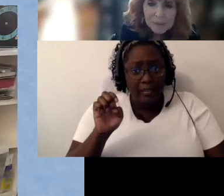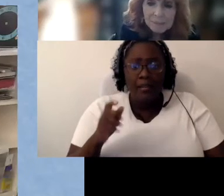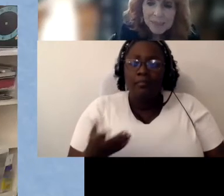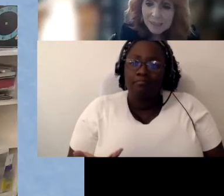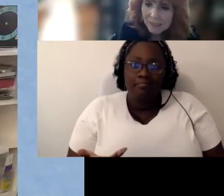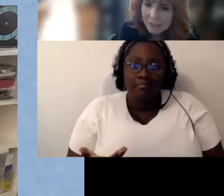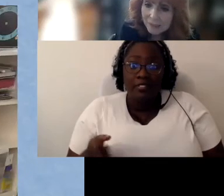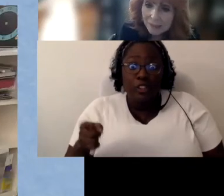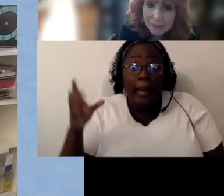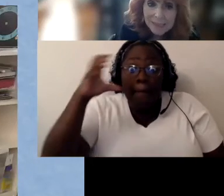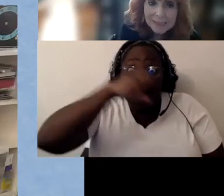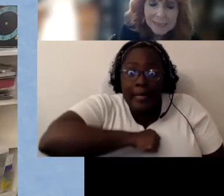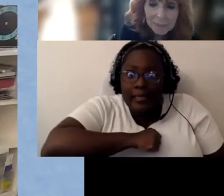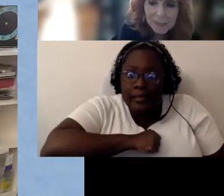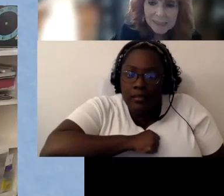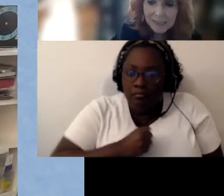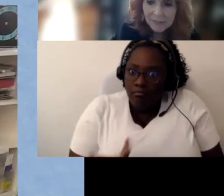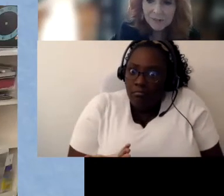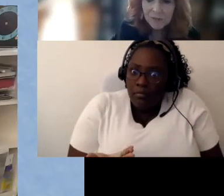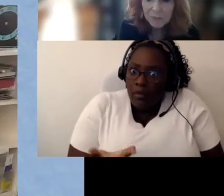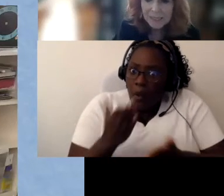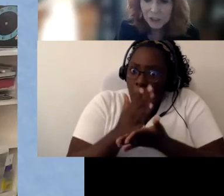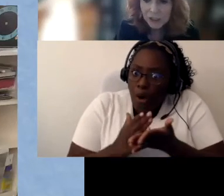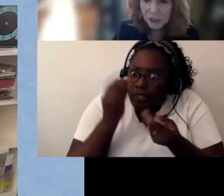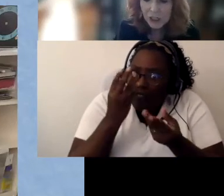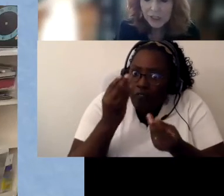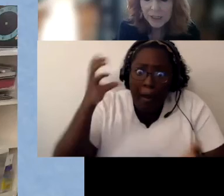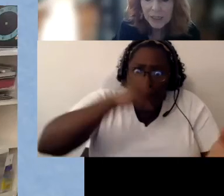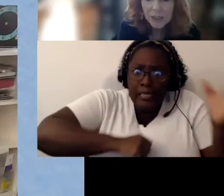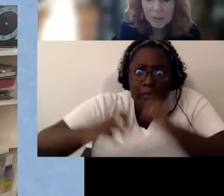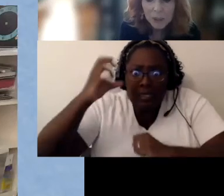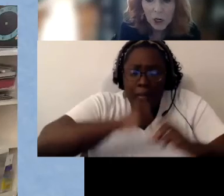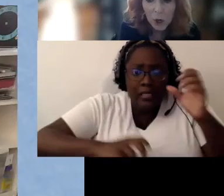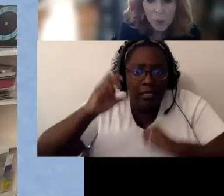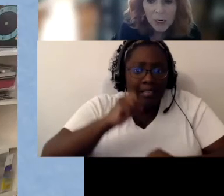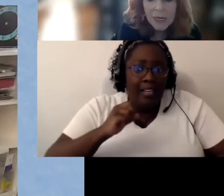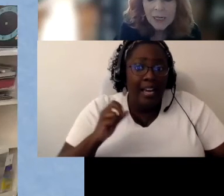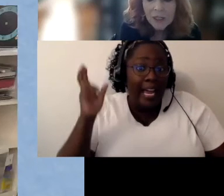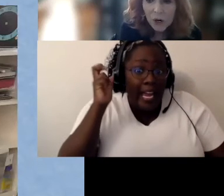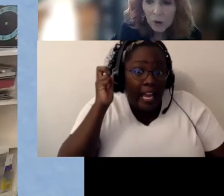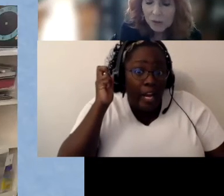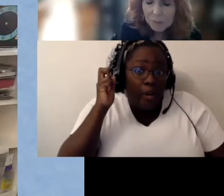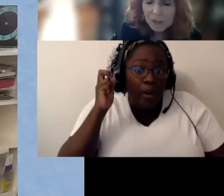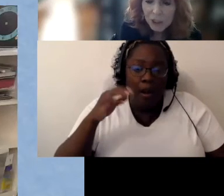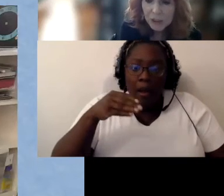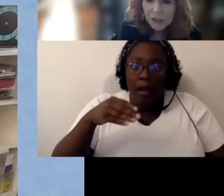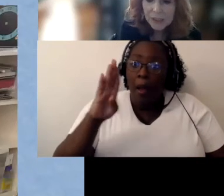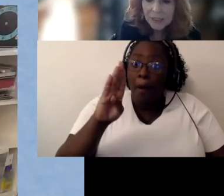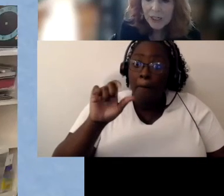She was missing these little pieces of information she could hear blow nose, but she couldn't